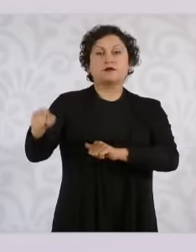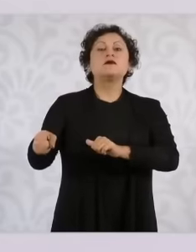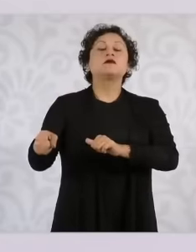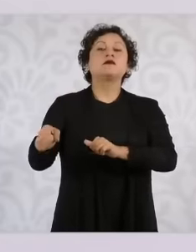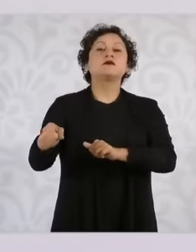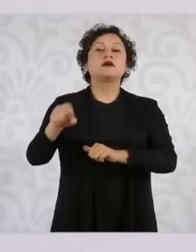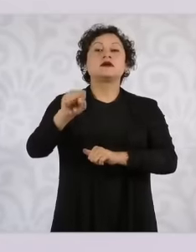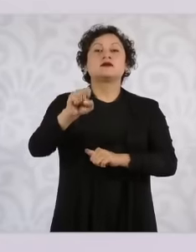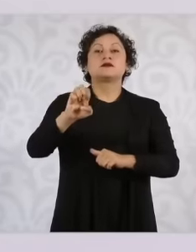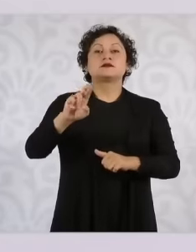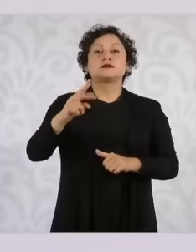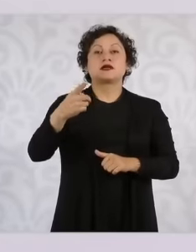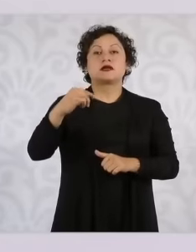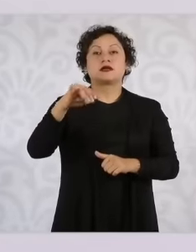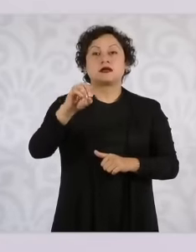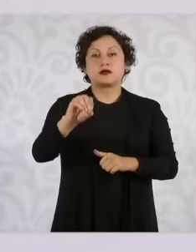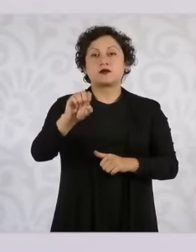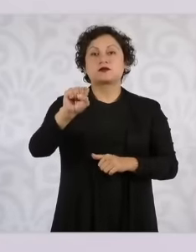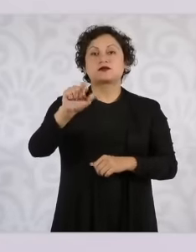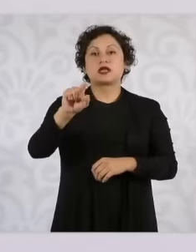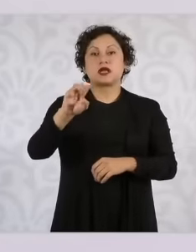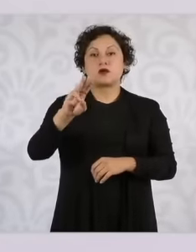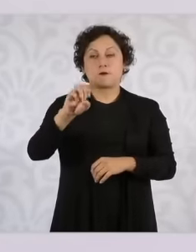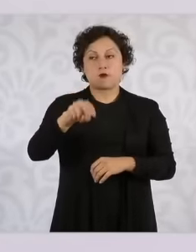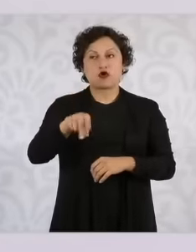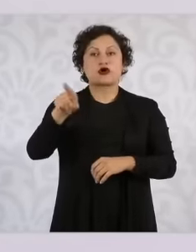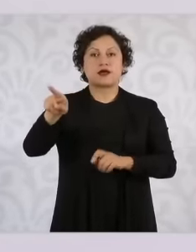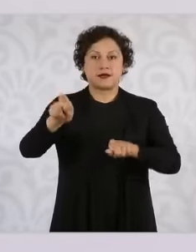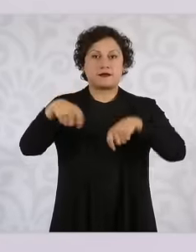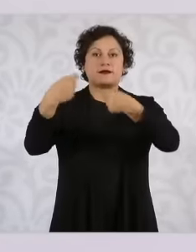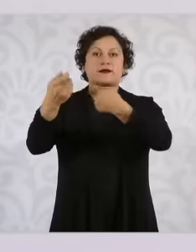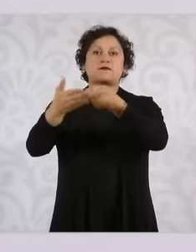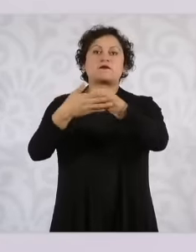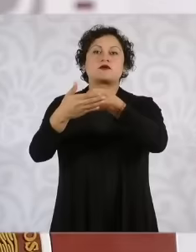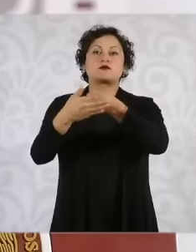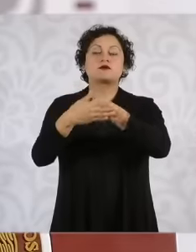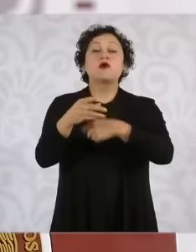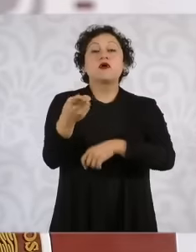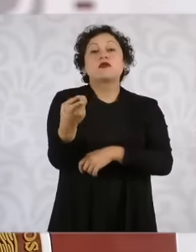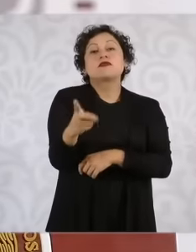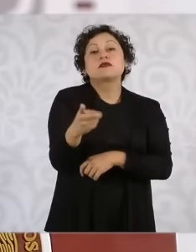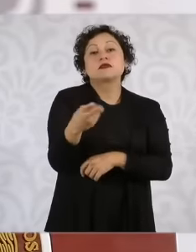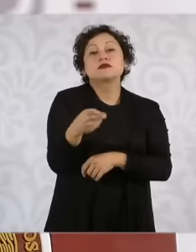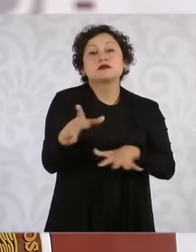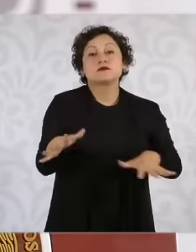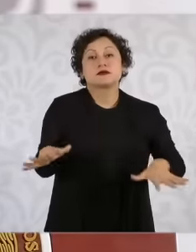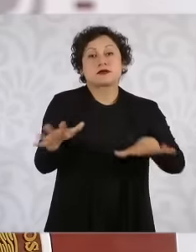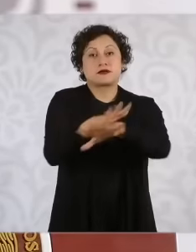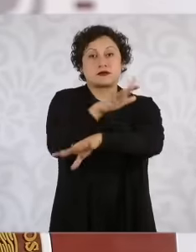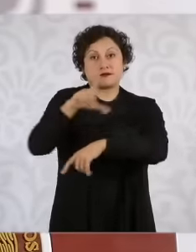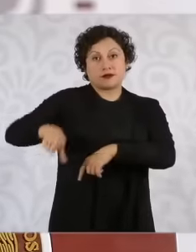who announced it once and for all. In December the change of government in the case of Puebla is until